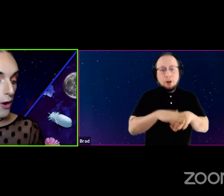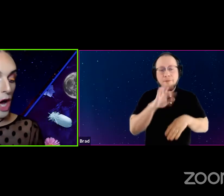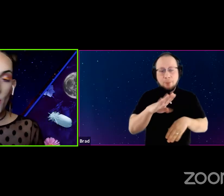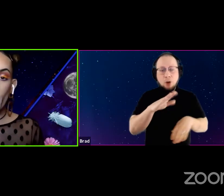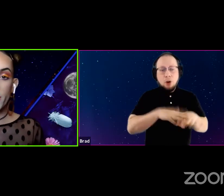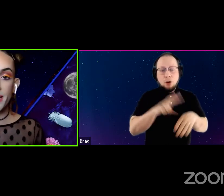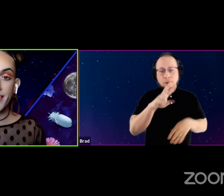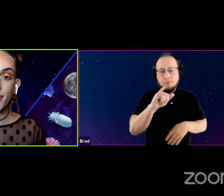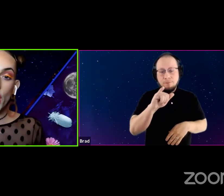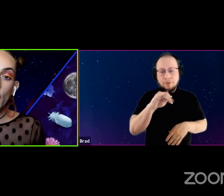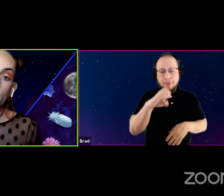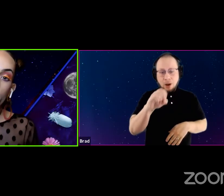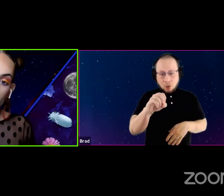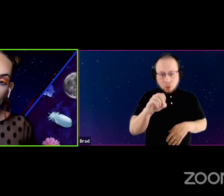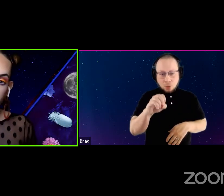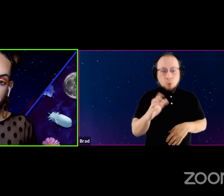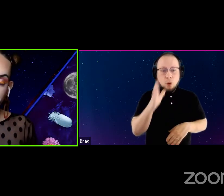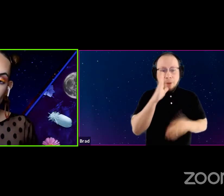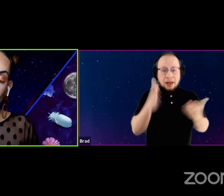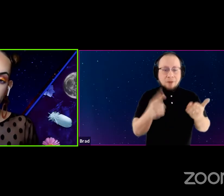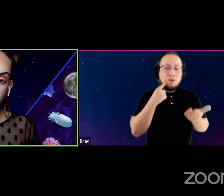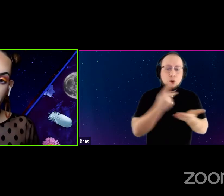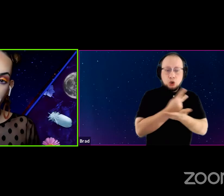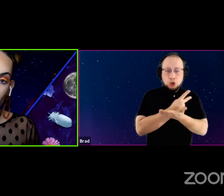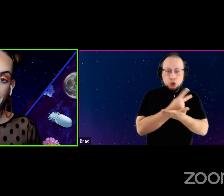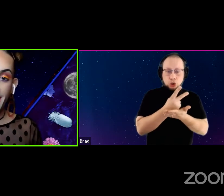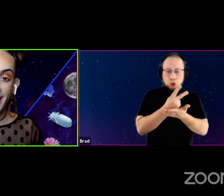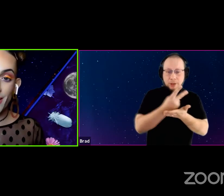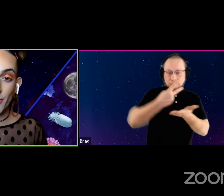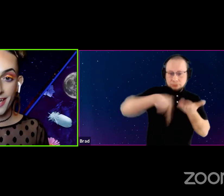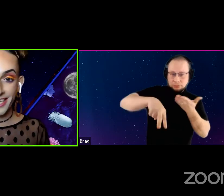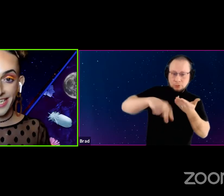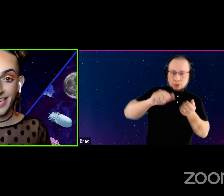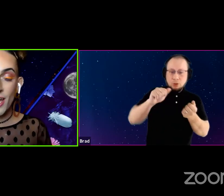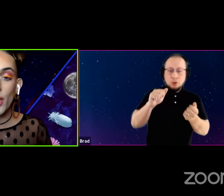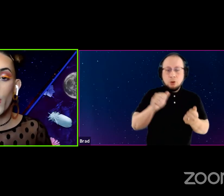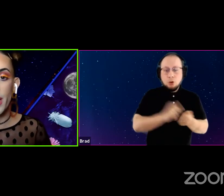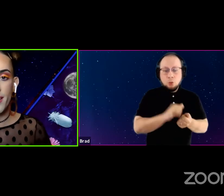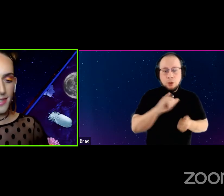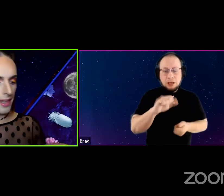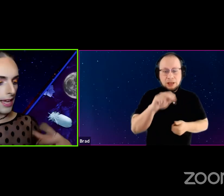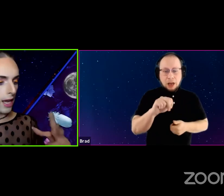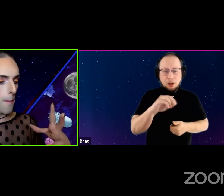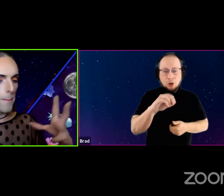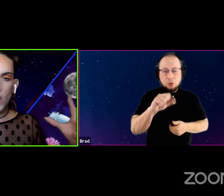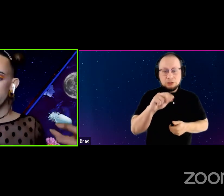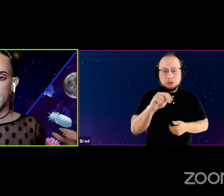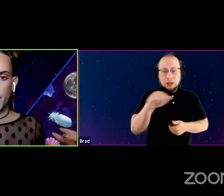We're going to be here two weeks from today, with Jéhan Òsanyìn, who is like a multidisciplinary